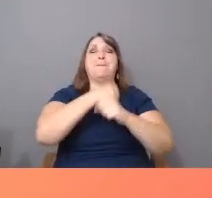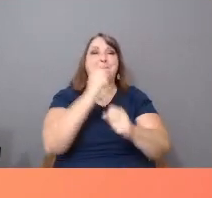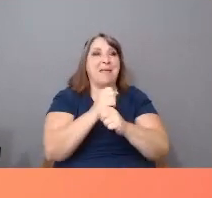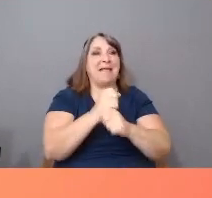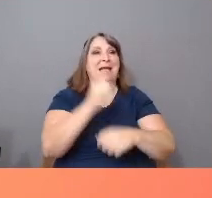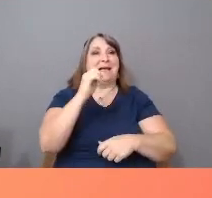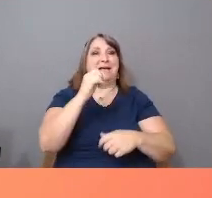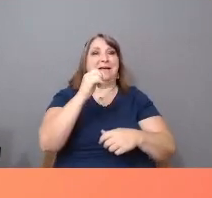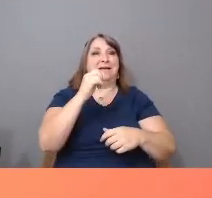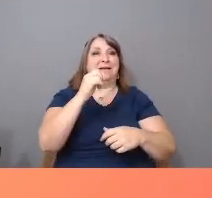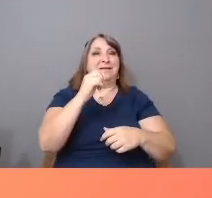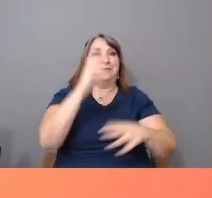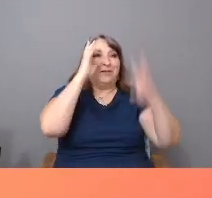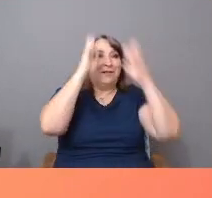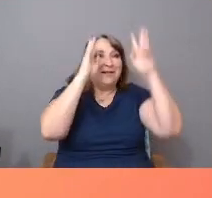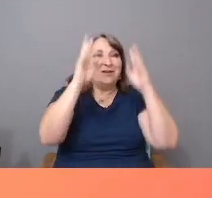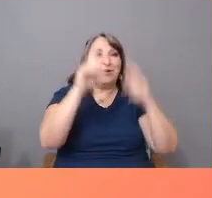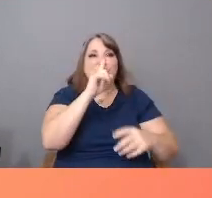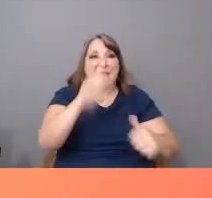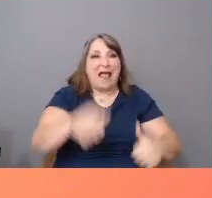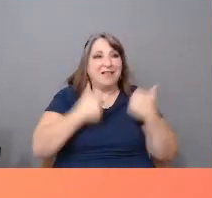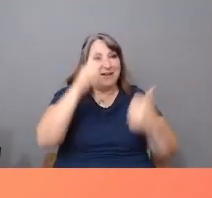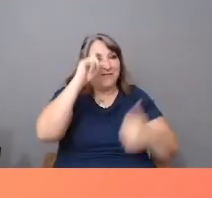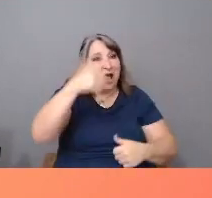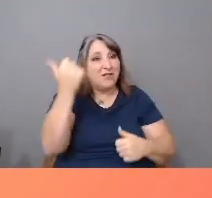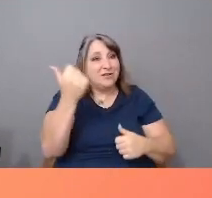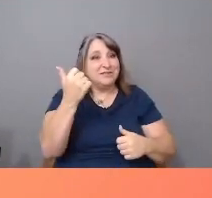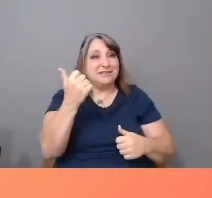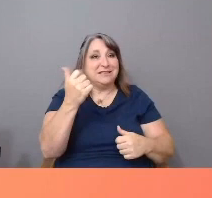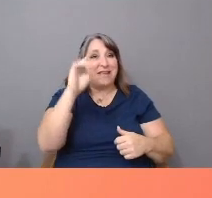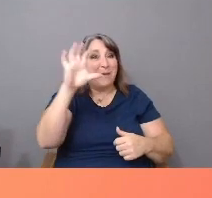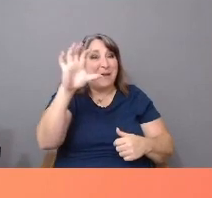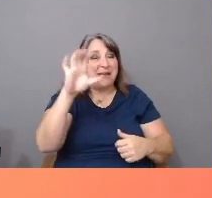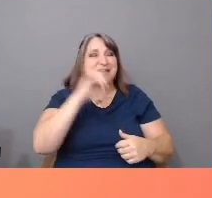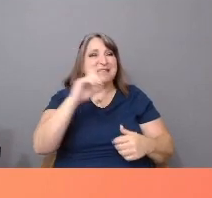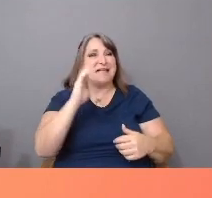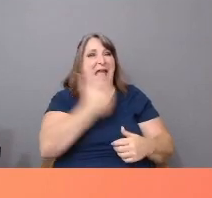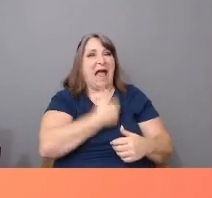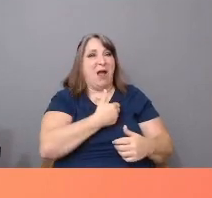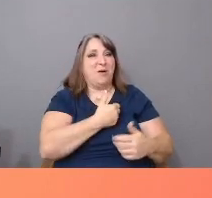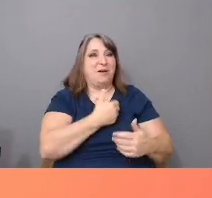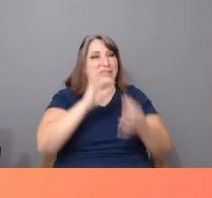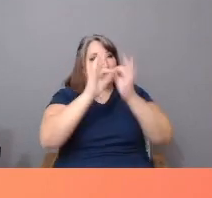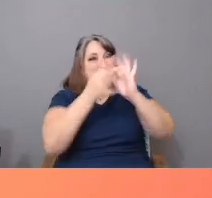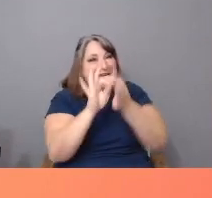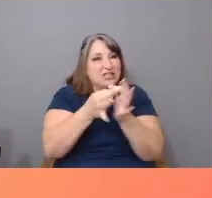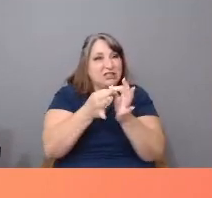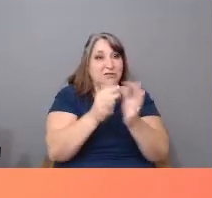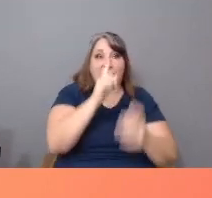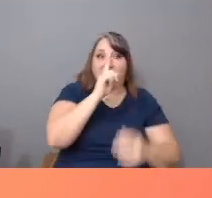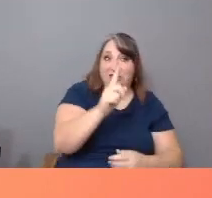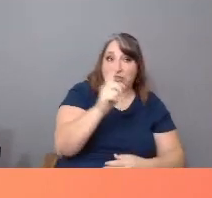Documentary is an art of interpretation. Whether fiction or nonfiction, the media you and I make